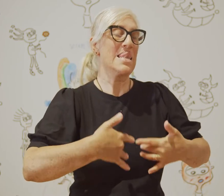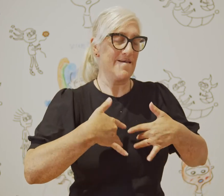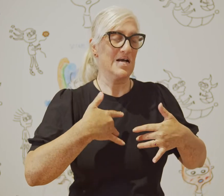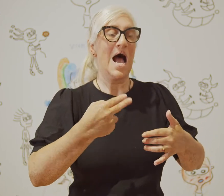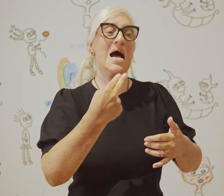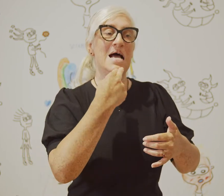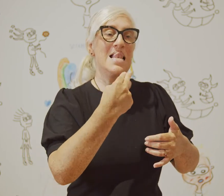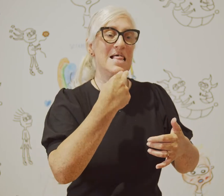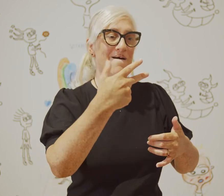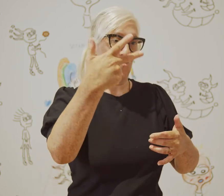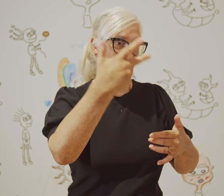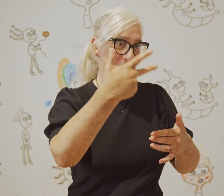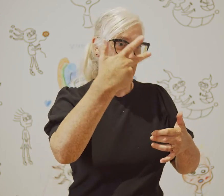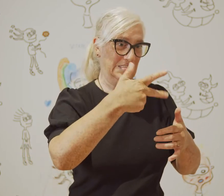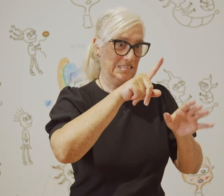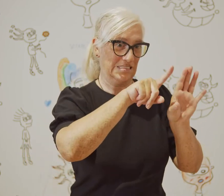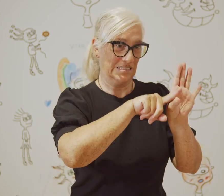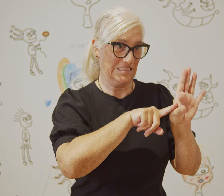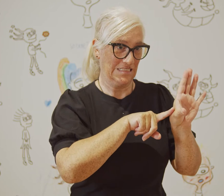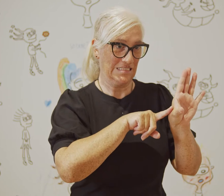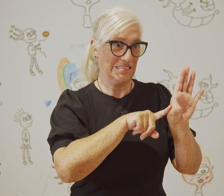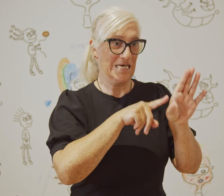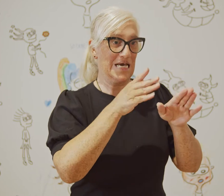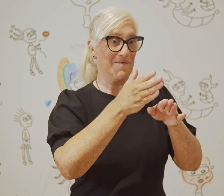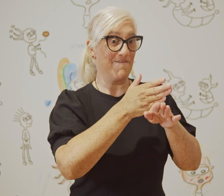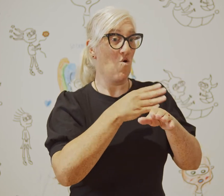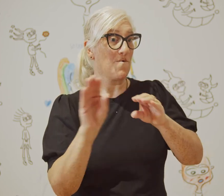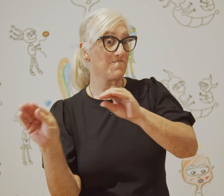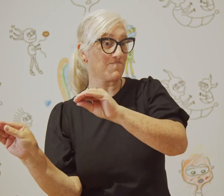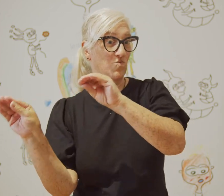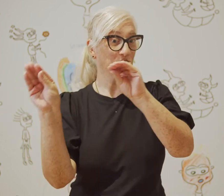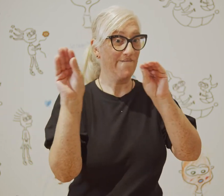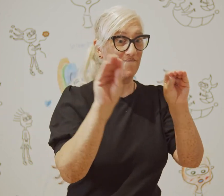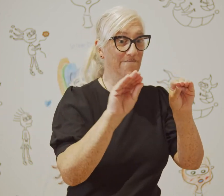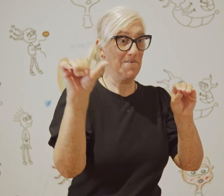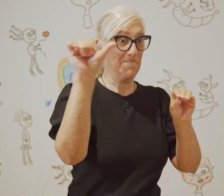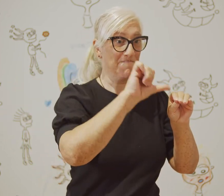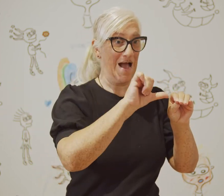for 18 years, then four years ago moved back to Melbourne.